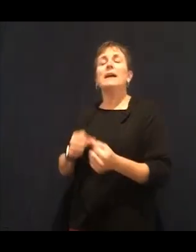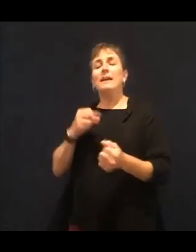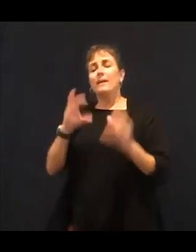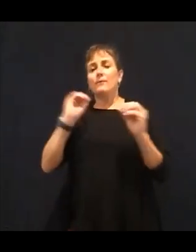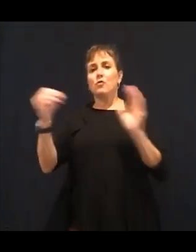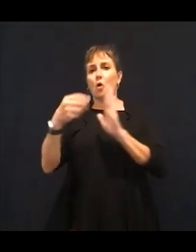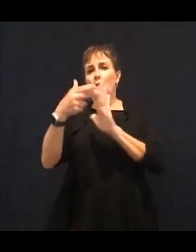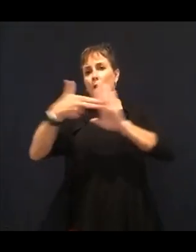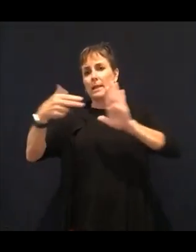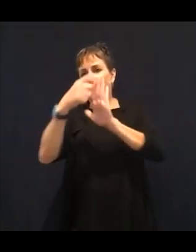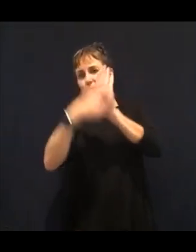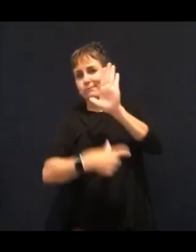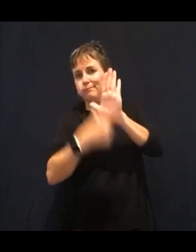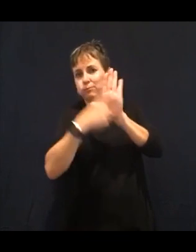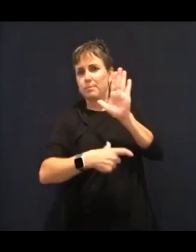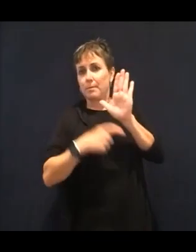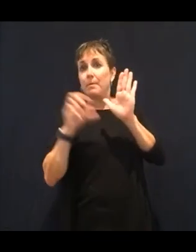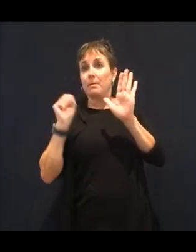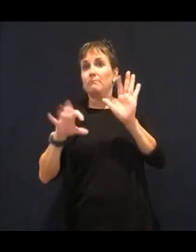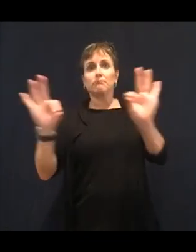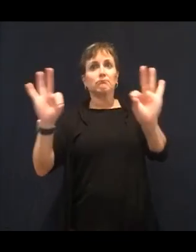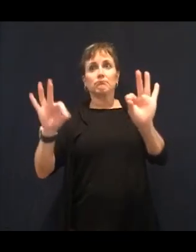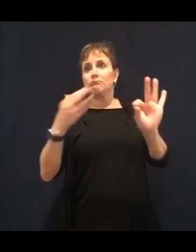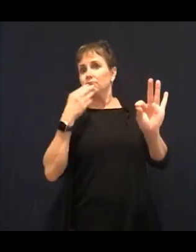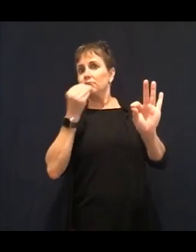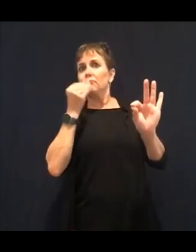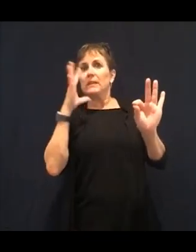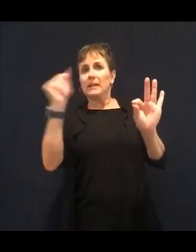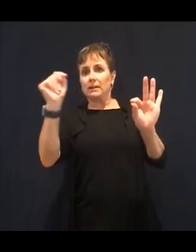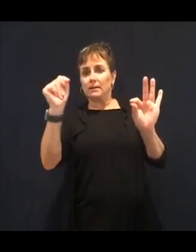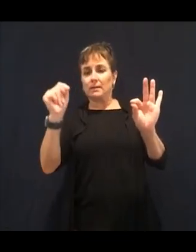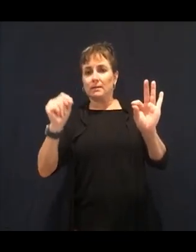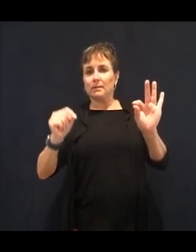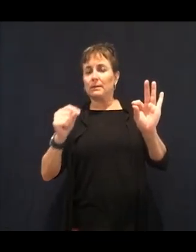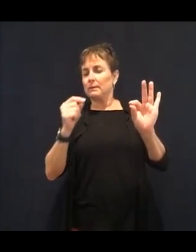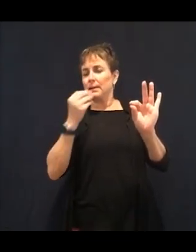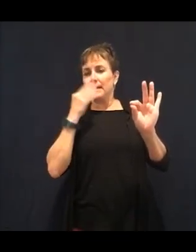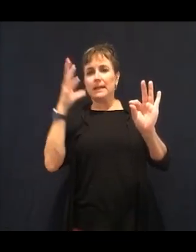a piece of fish or a piece of chicken or a piece of steak and it's